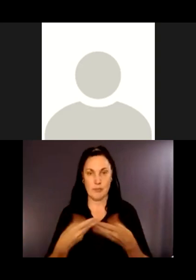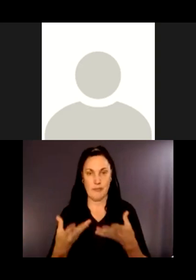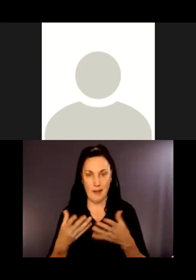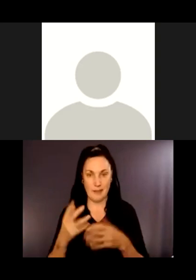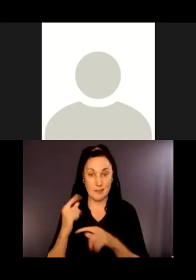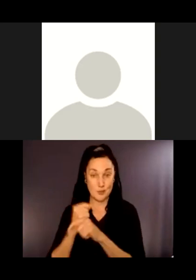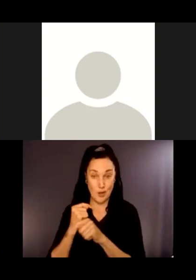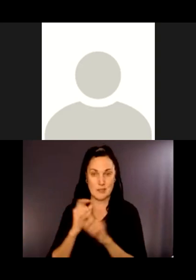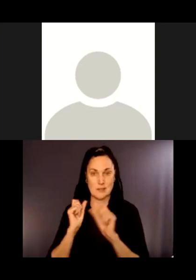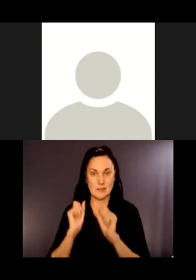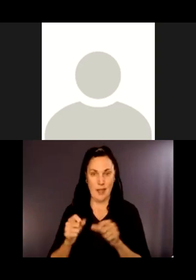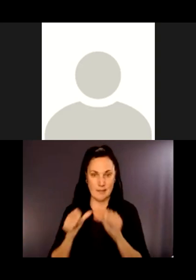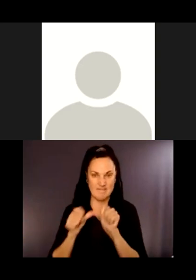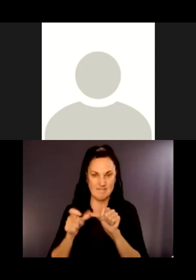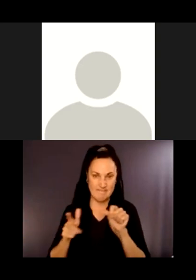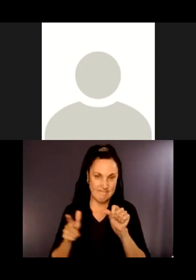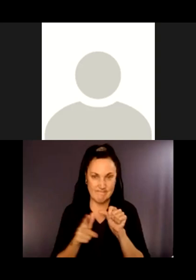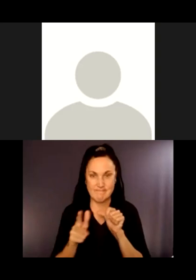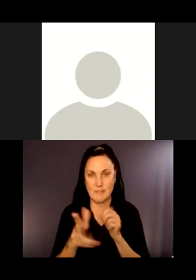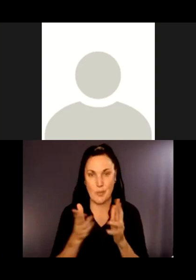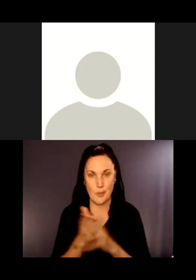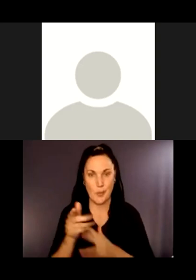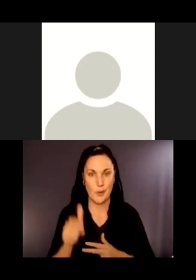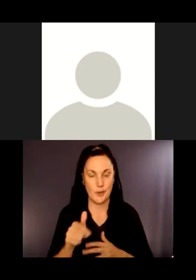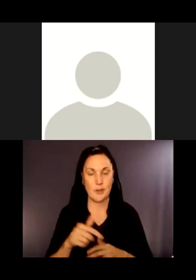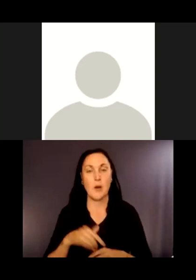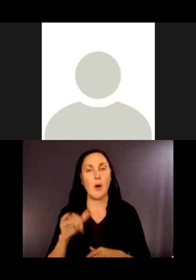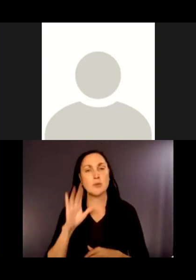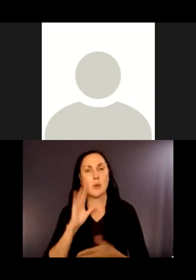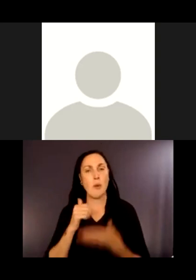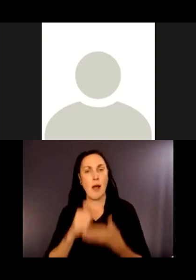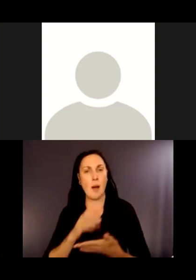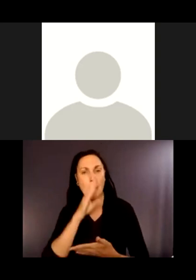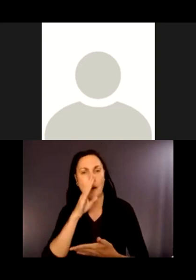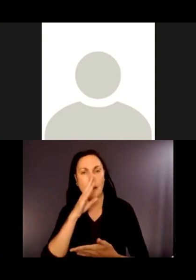we can inspect our own pipes. Also, it will help Bellevue Parks with maintenance access as well.